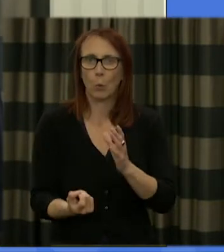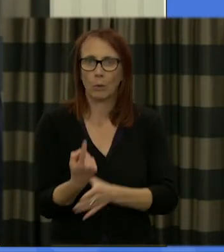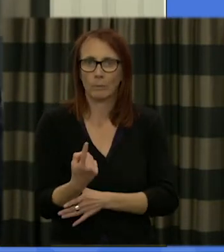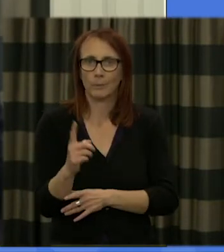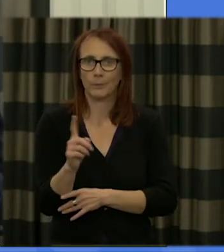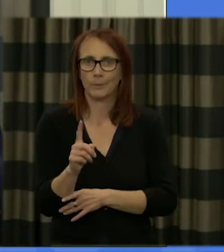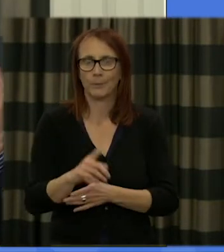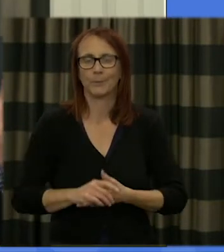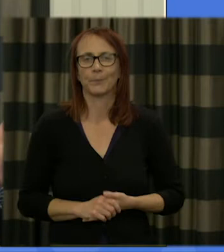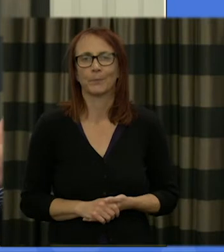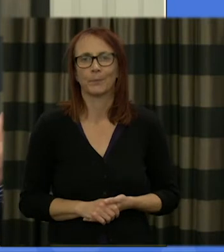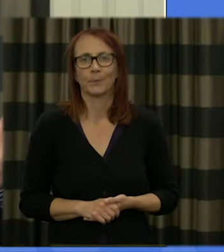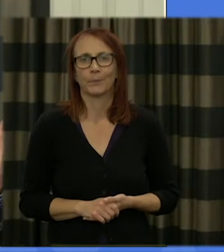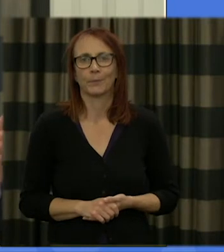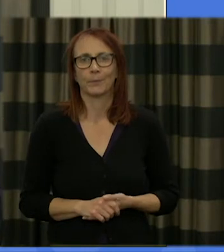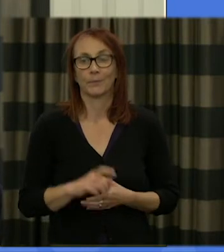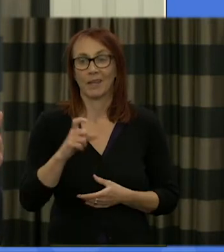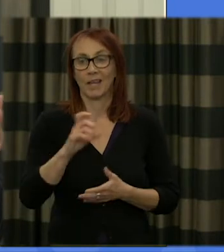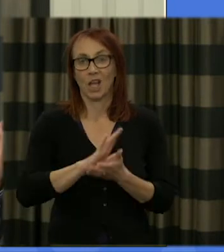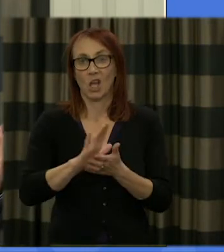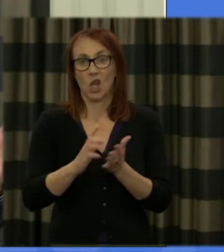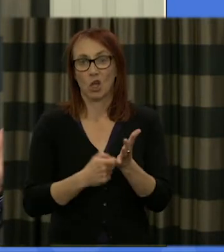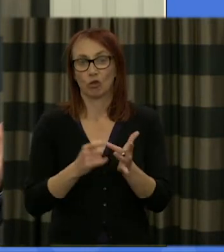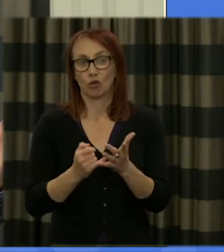suppose as chris has hinted at the general election changes everything